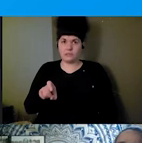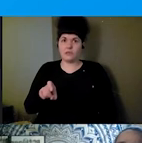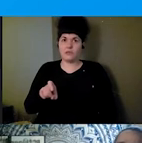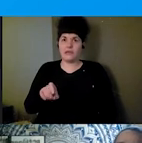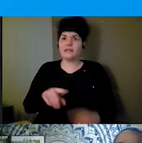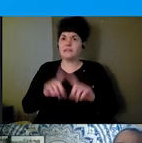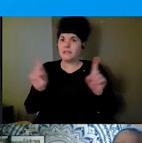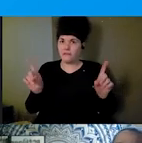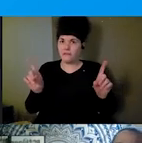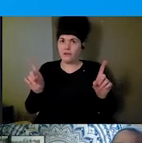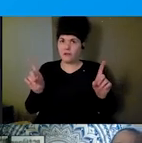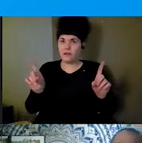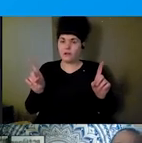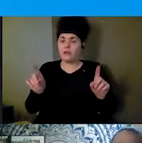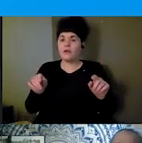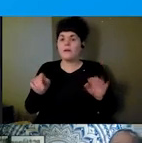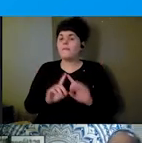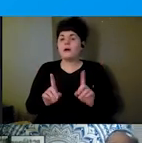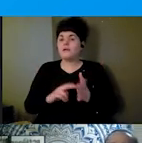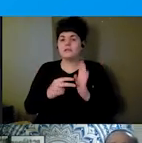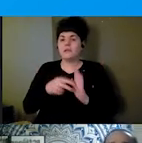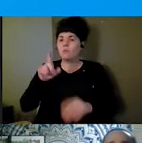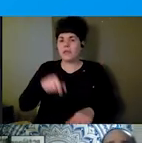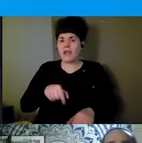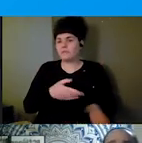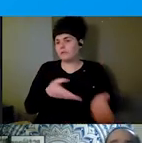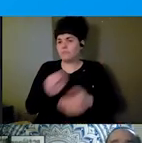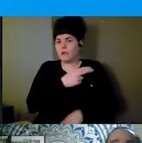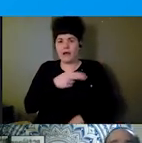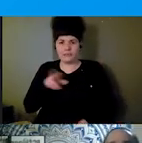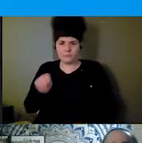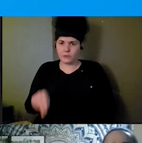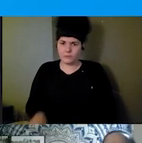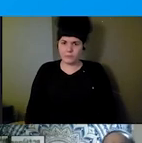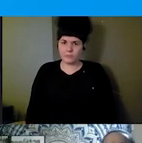needs to be in a hospital. And then finally, disabled people are forced into nursing